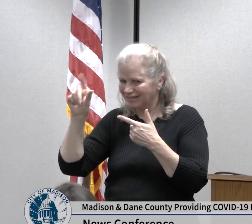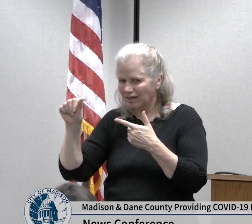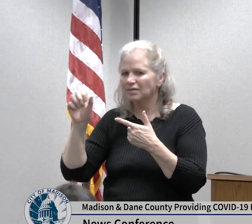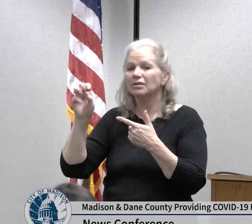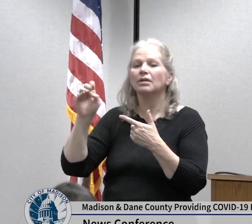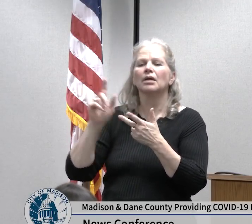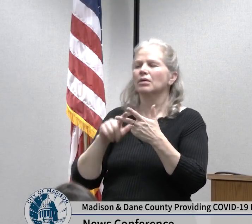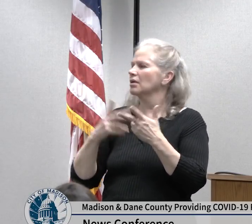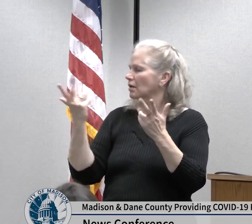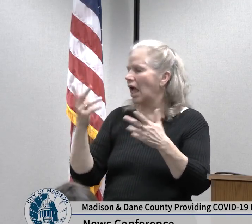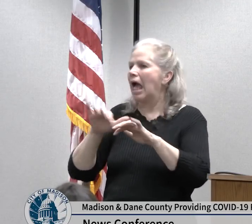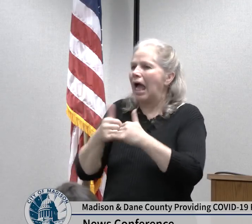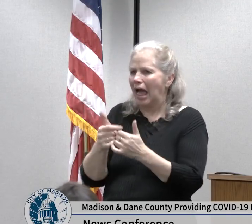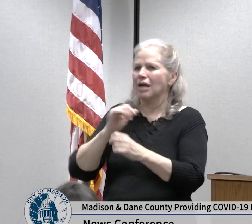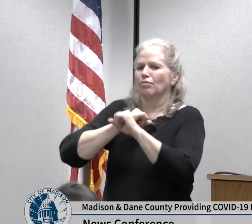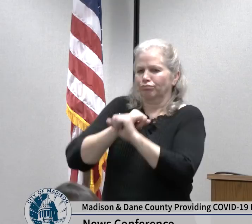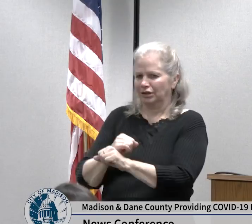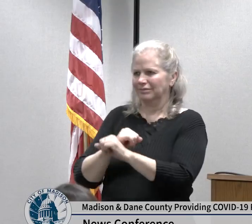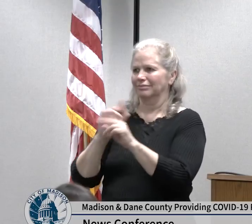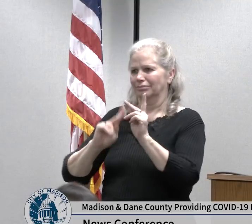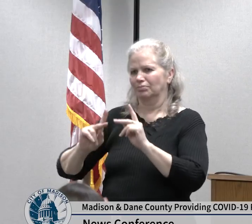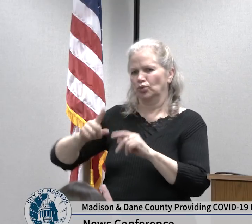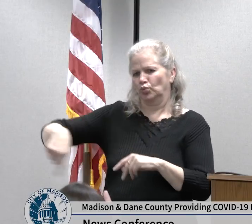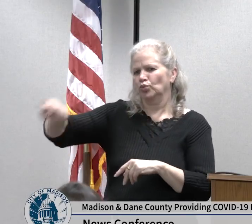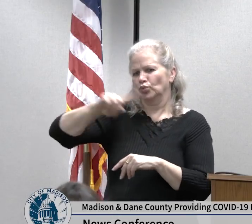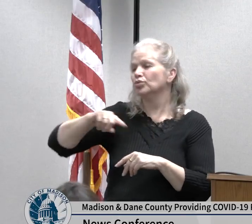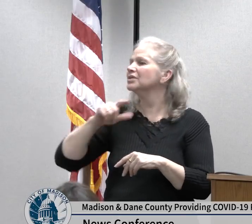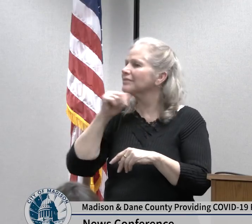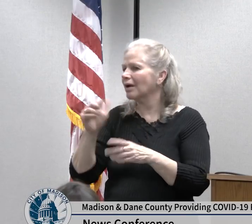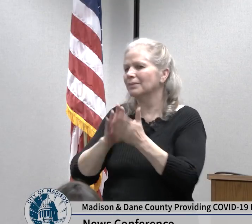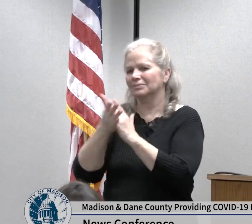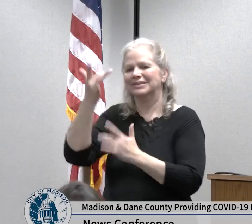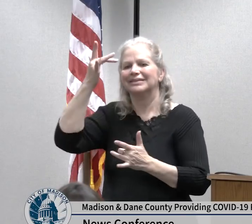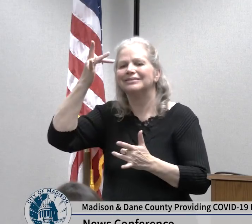virus and to keep illness at bay in our community you can also find information